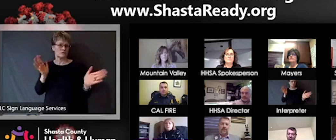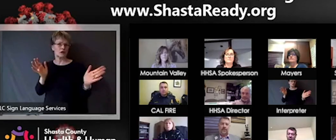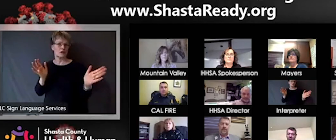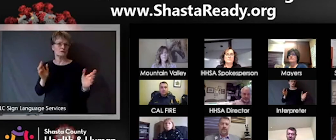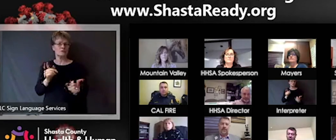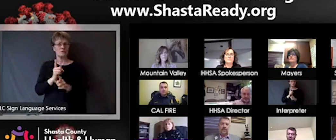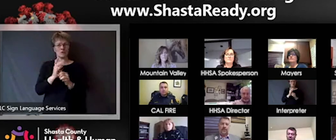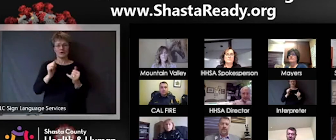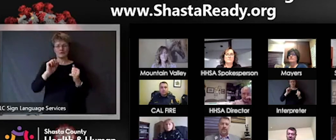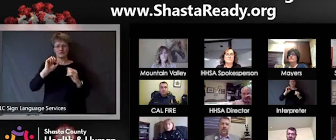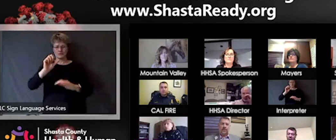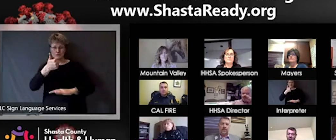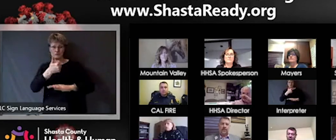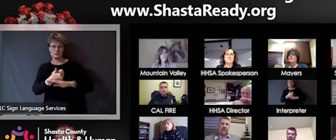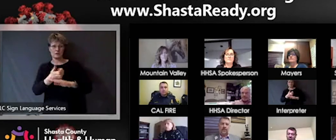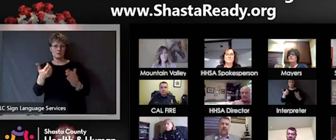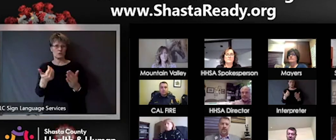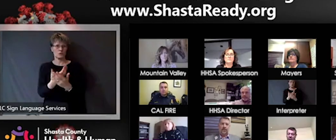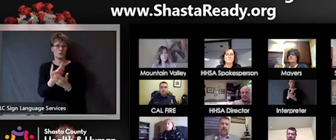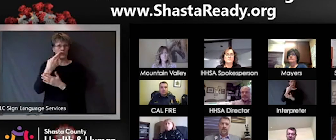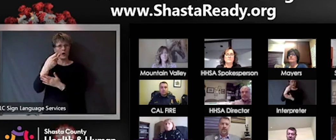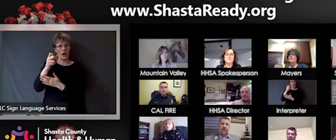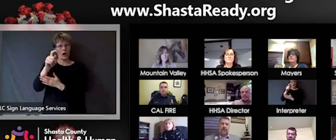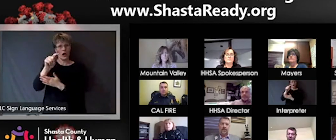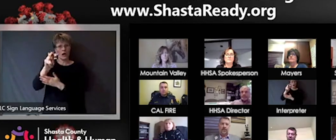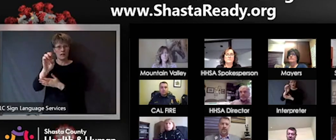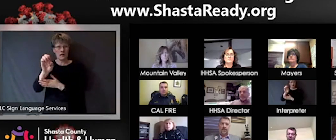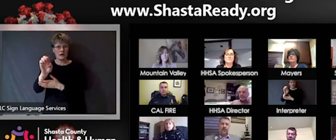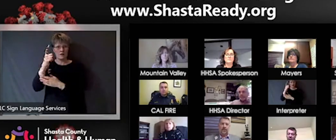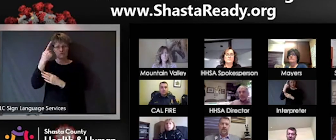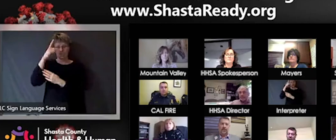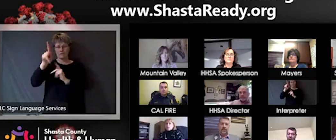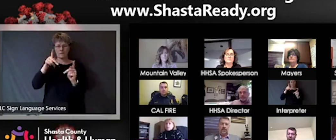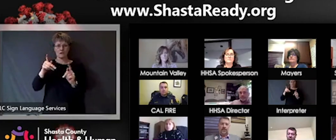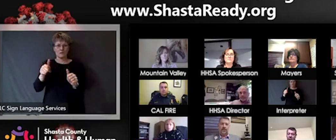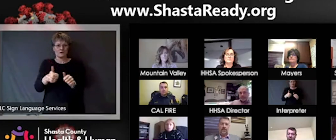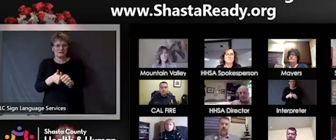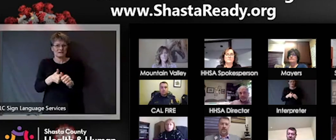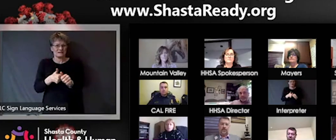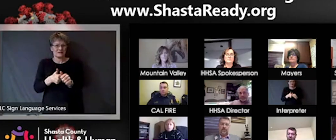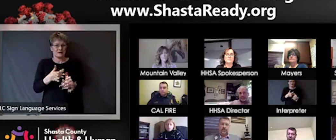know questions or anxiety around COVID-19 so that will be coming out.